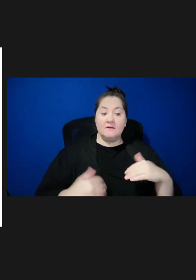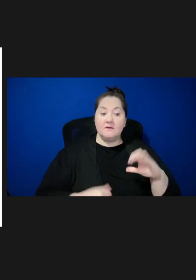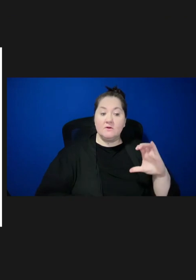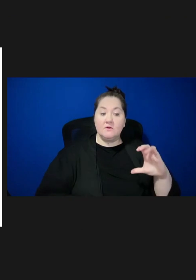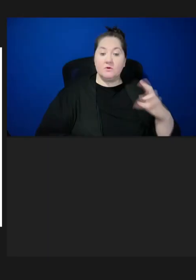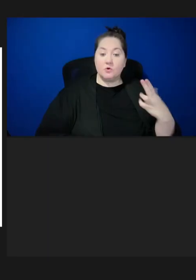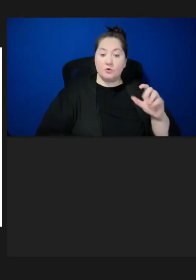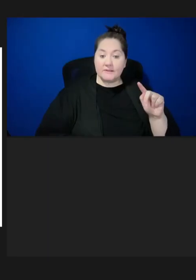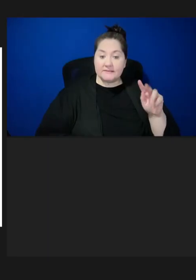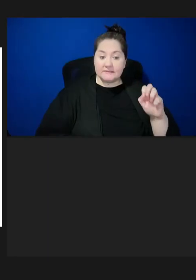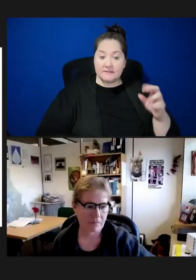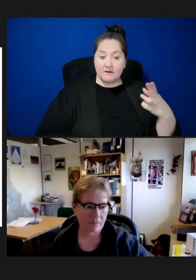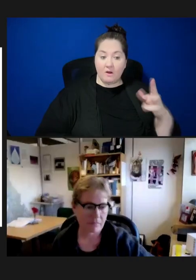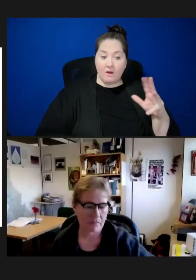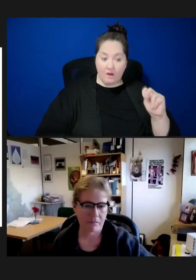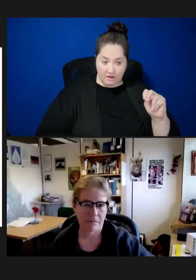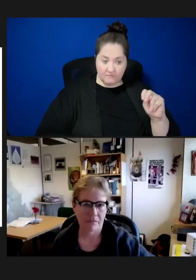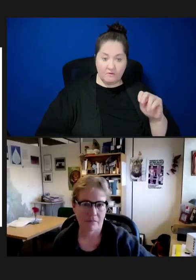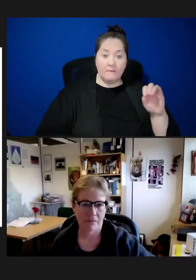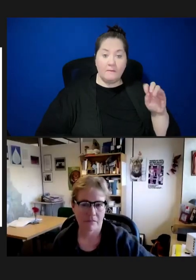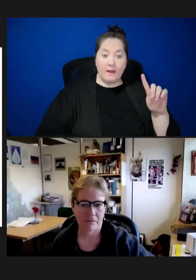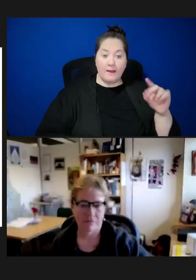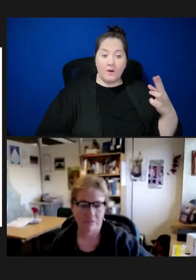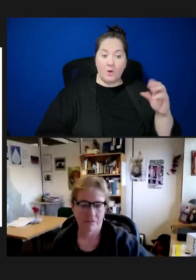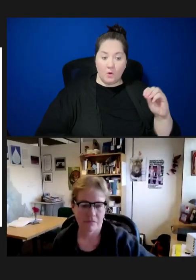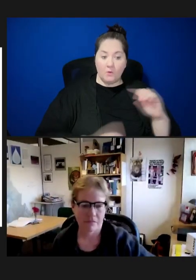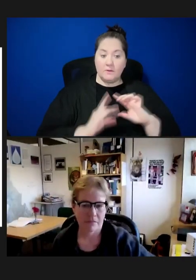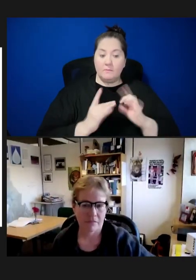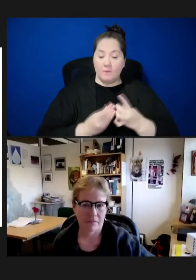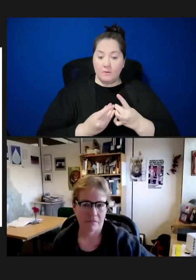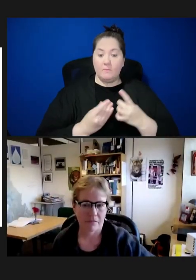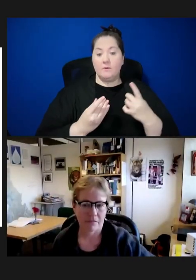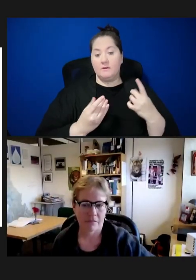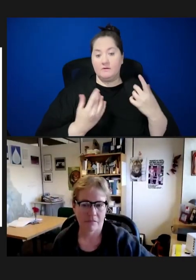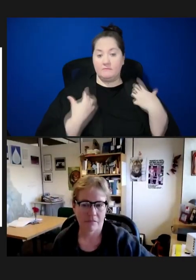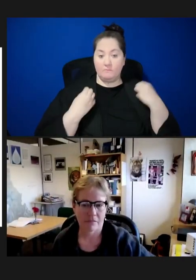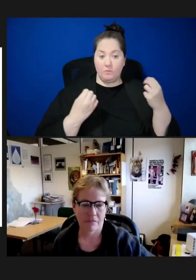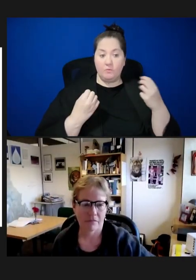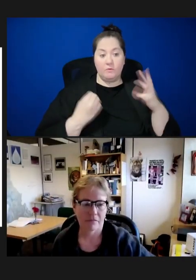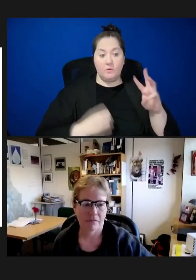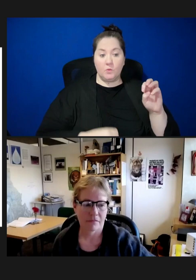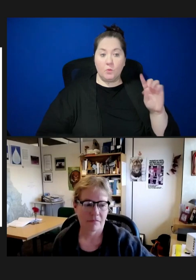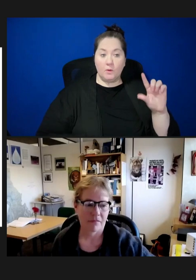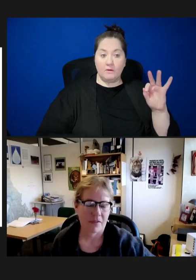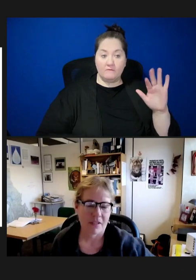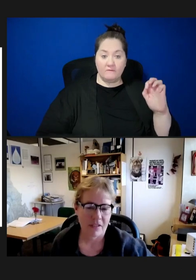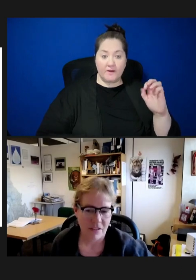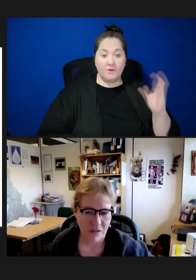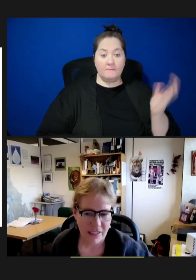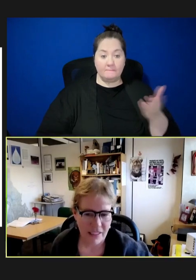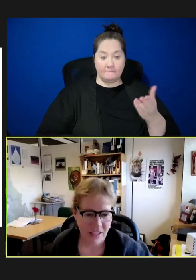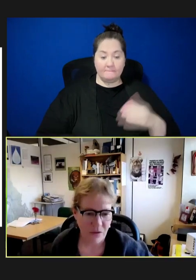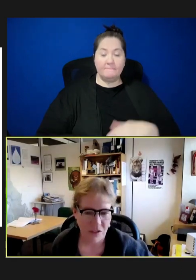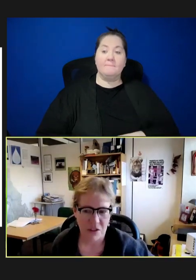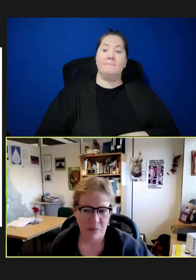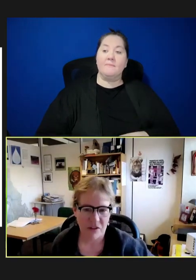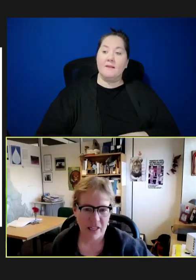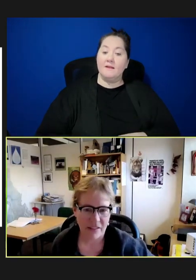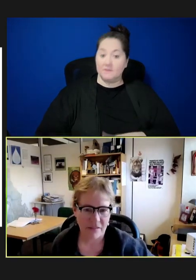Idaho Department of Health and Welfare. Dr. Hahn, your slides are up. You have the floor. Christine Hahn: Great. Thank you. Can you hear me okay?